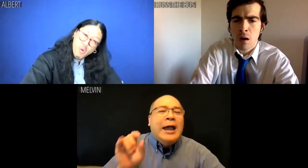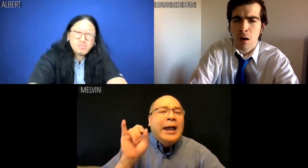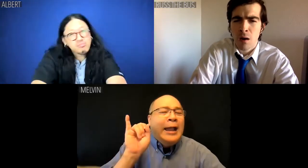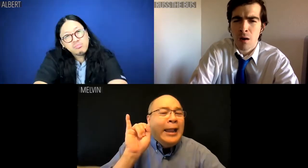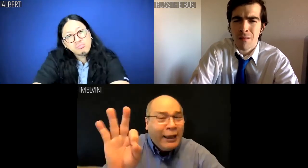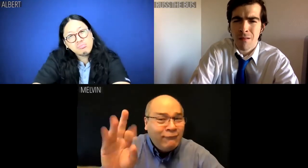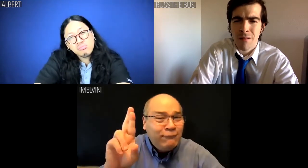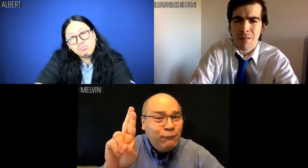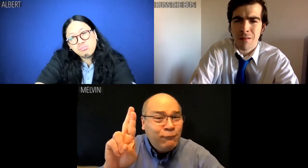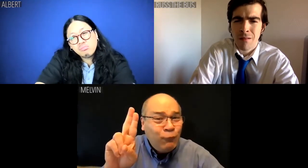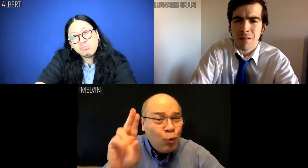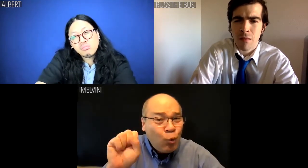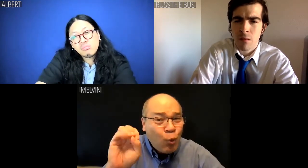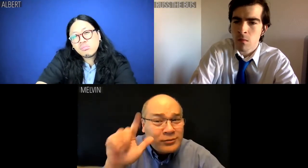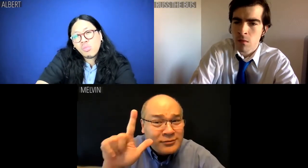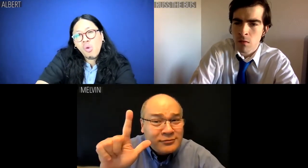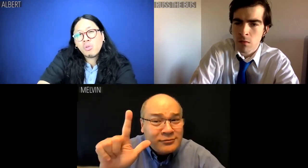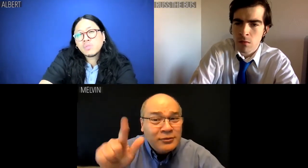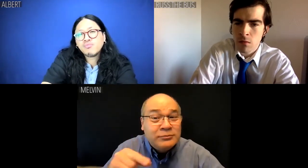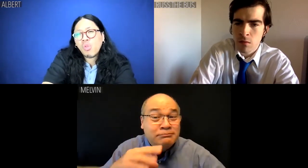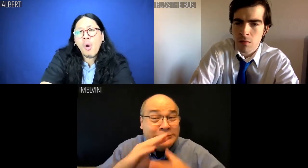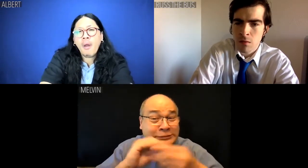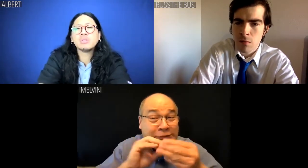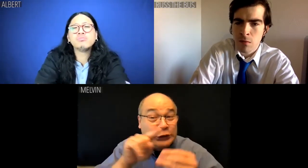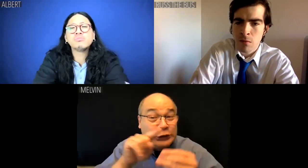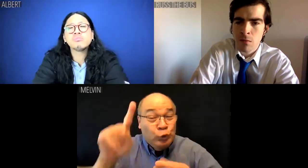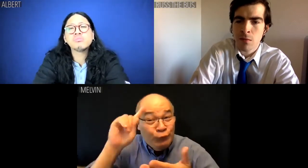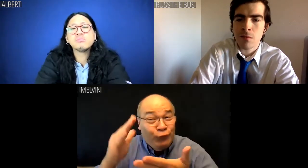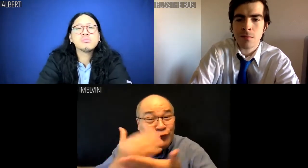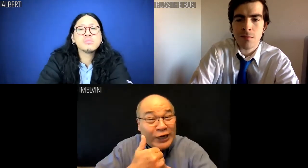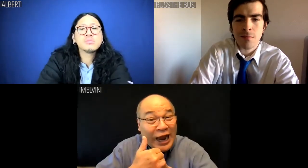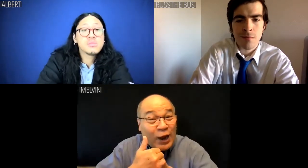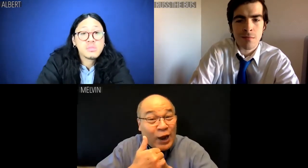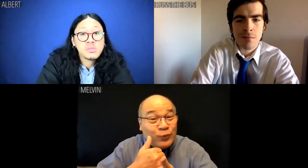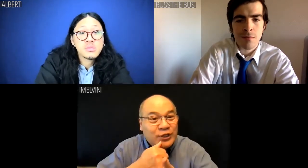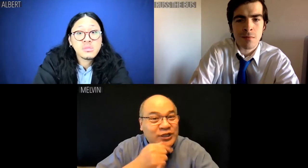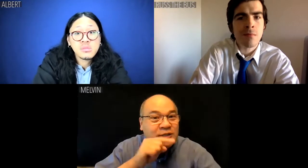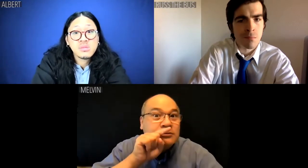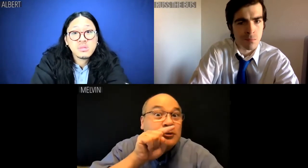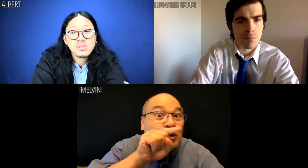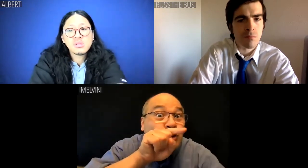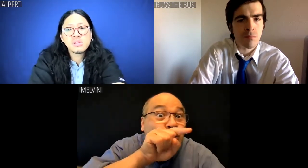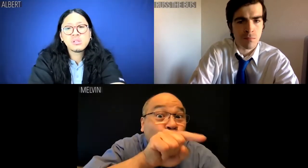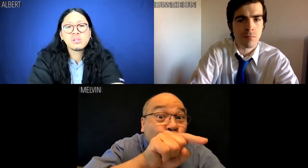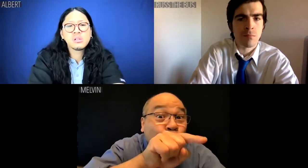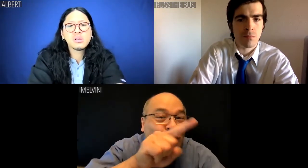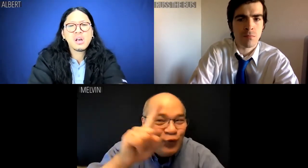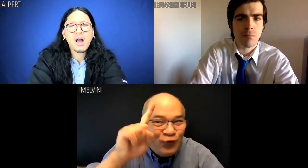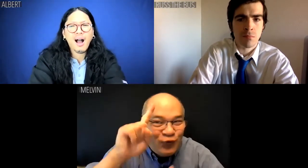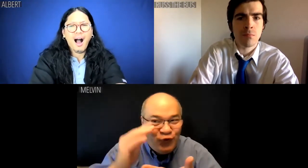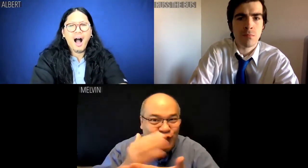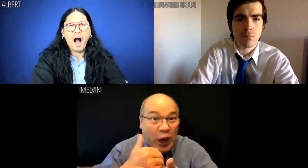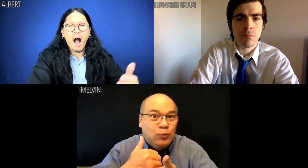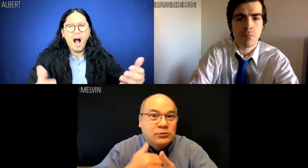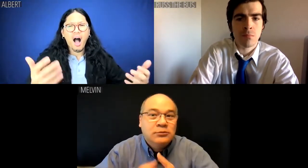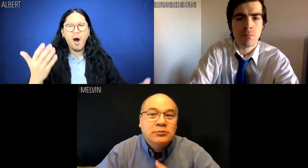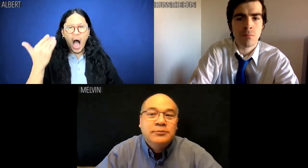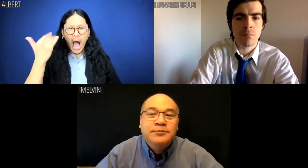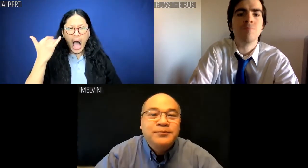Melvin: If Russell says you're having a freak-out, you're having a freak-out.